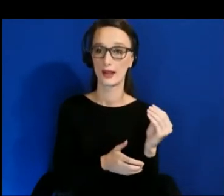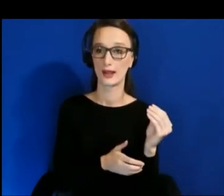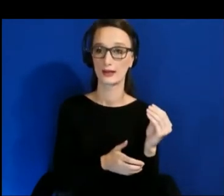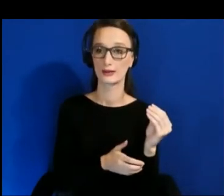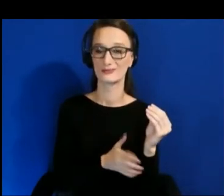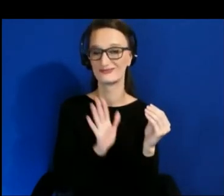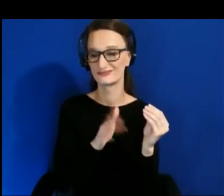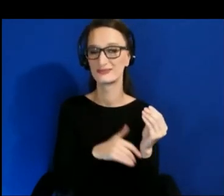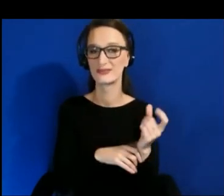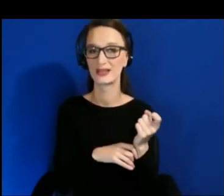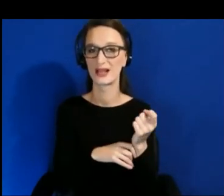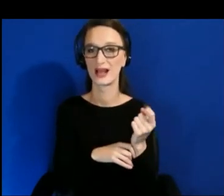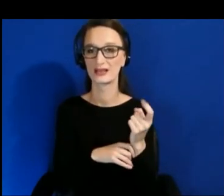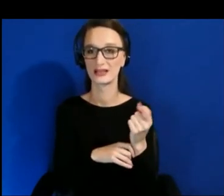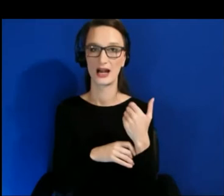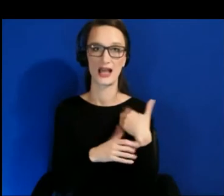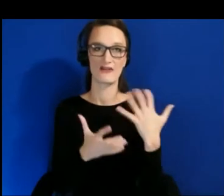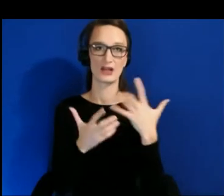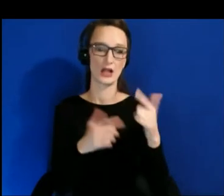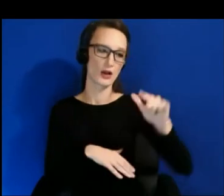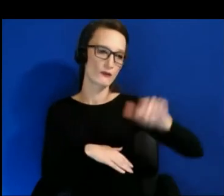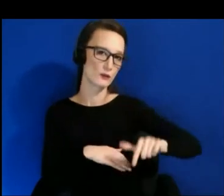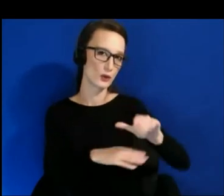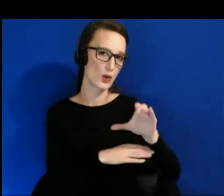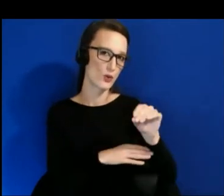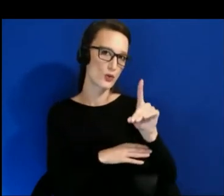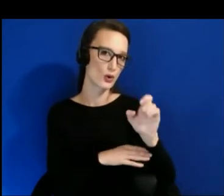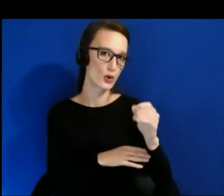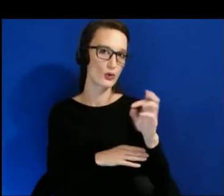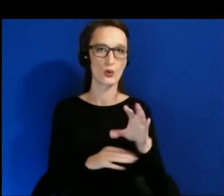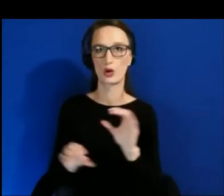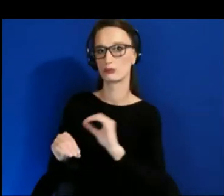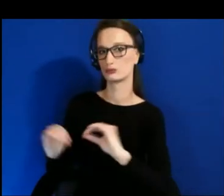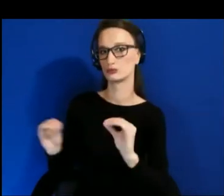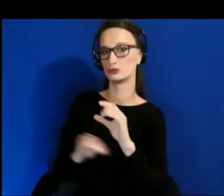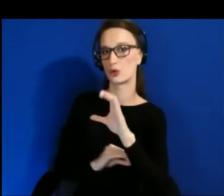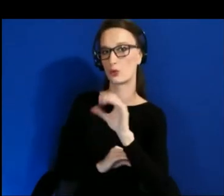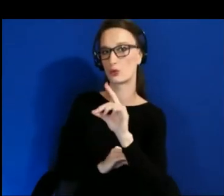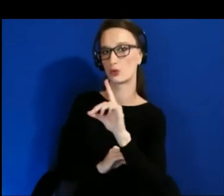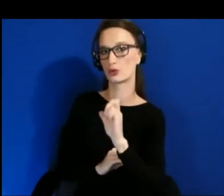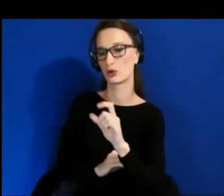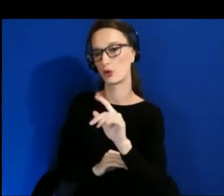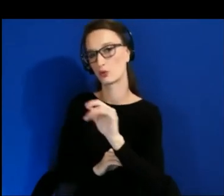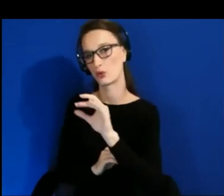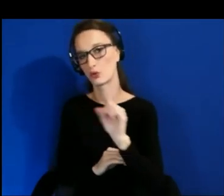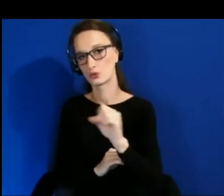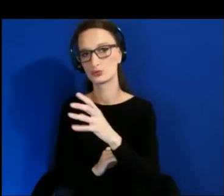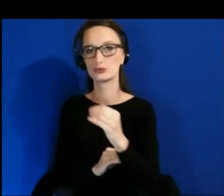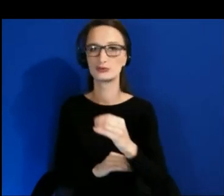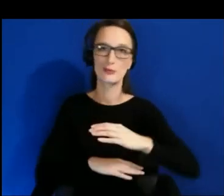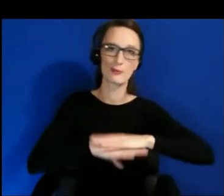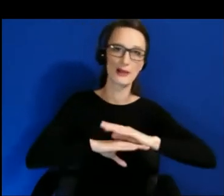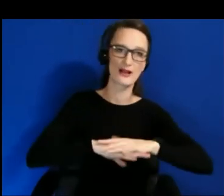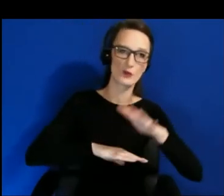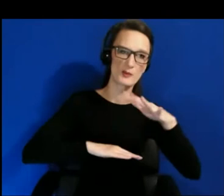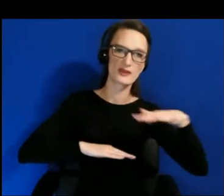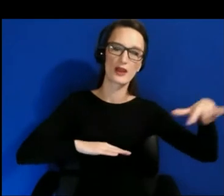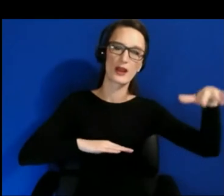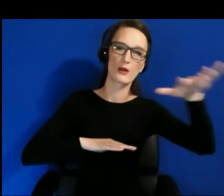and no code tools and platforms out there for the non-technical creator.